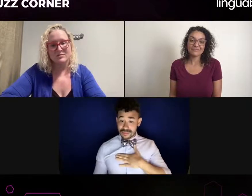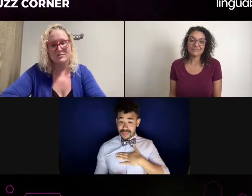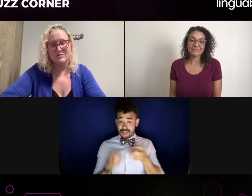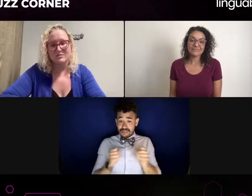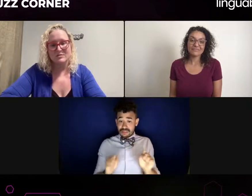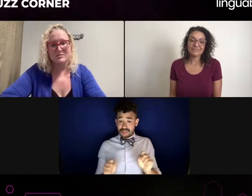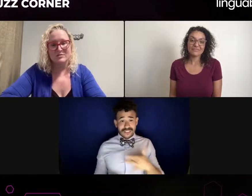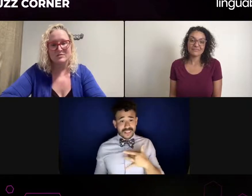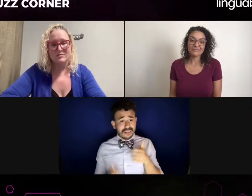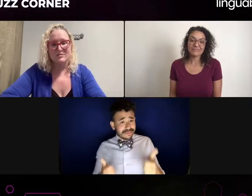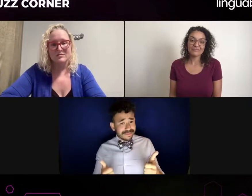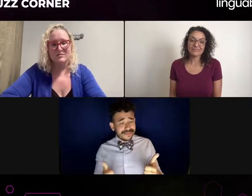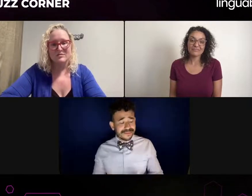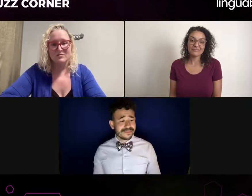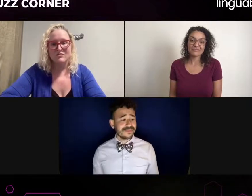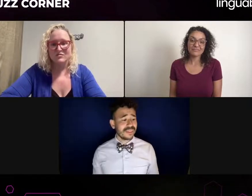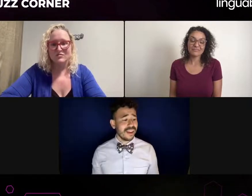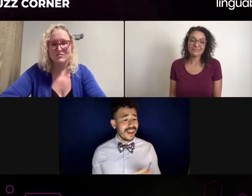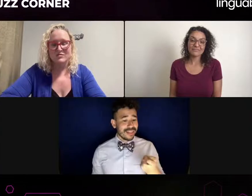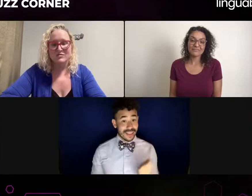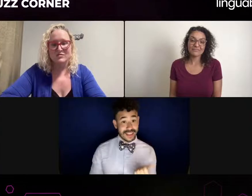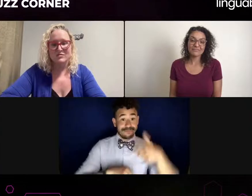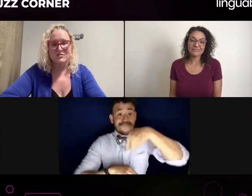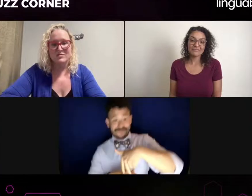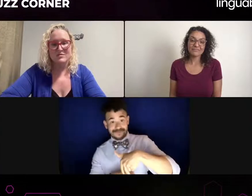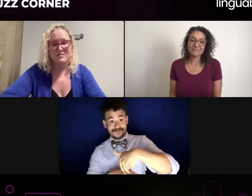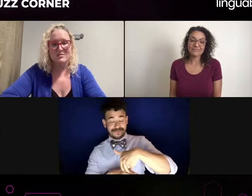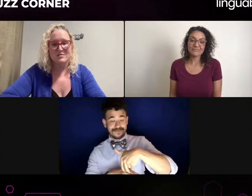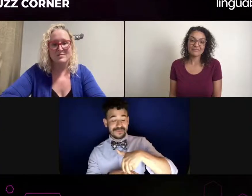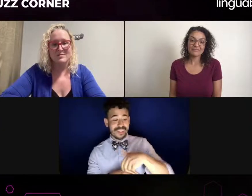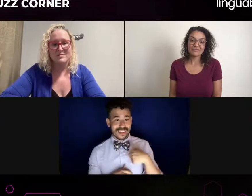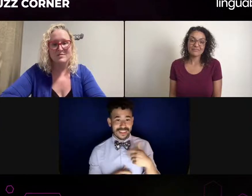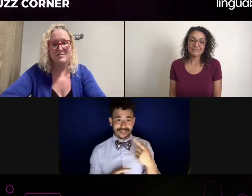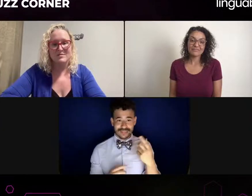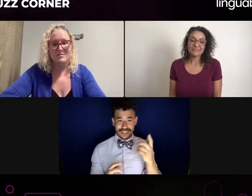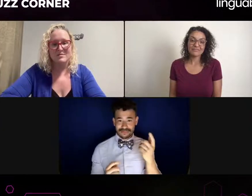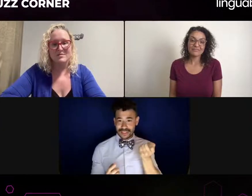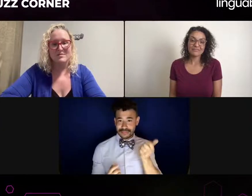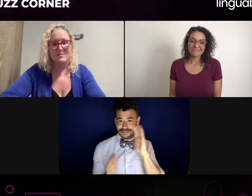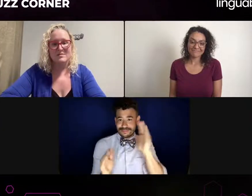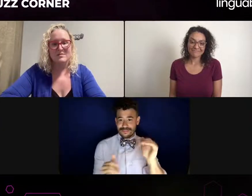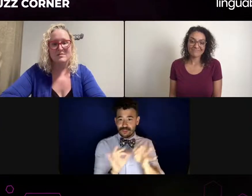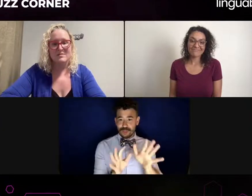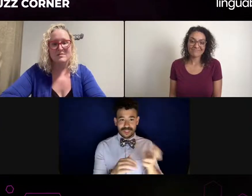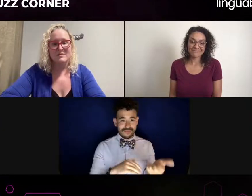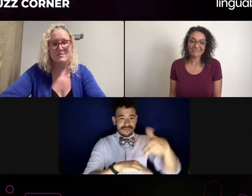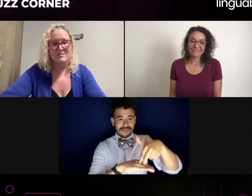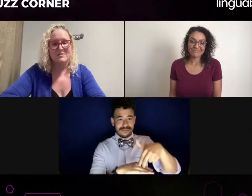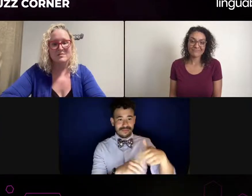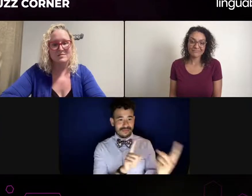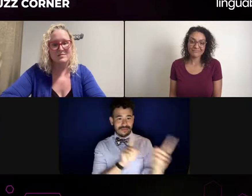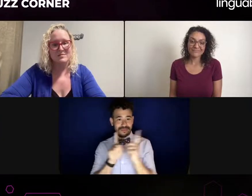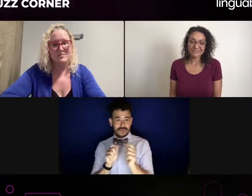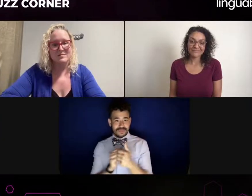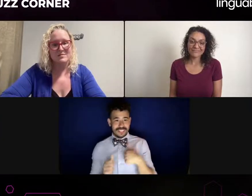And it was the day before it was very last minute. I had to make sure to move everything around with my work, my day job at that time.